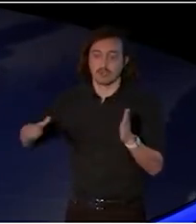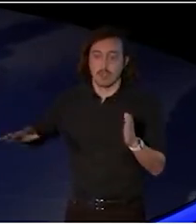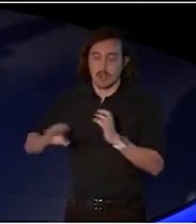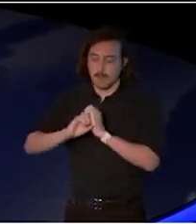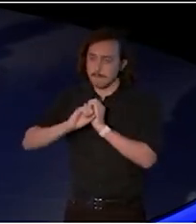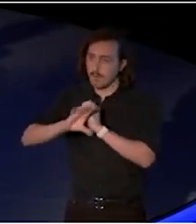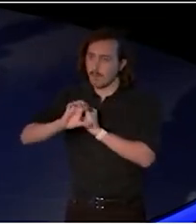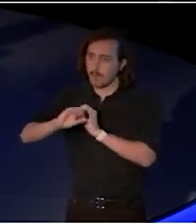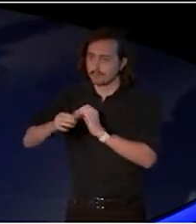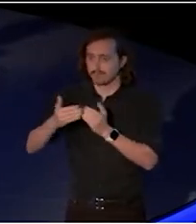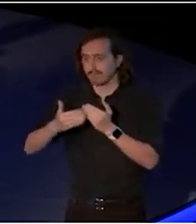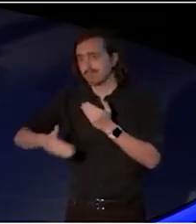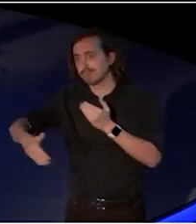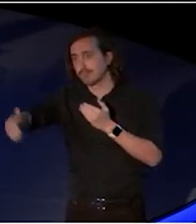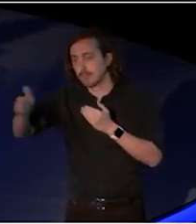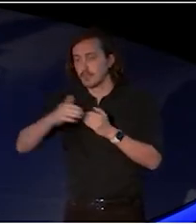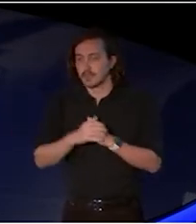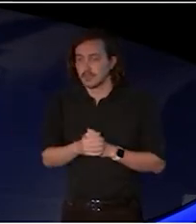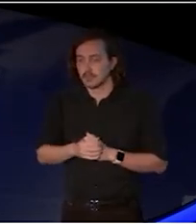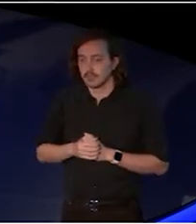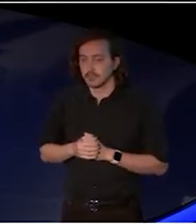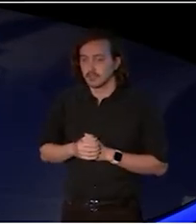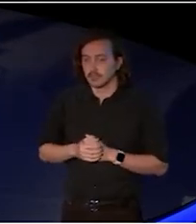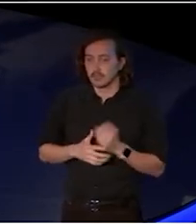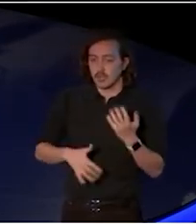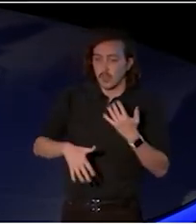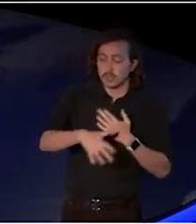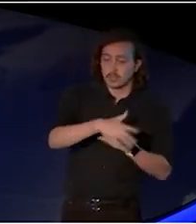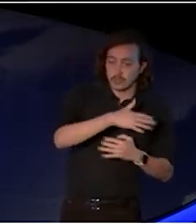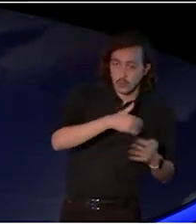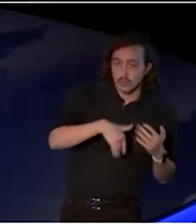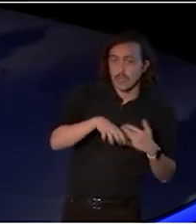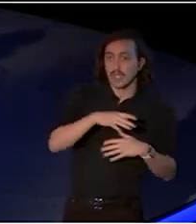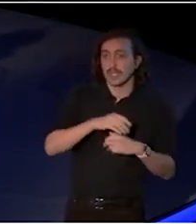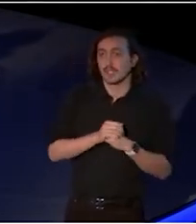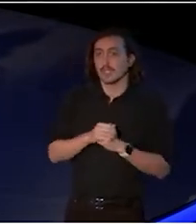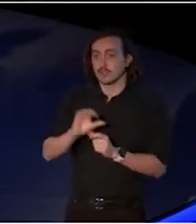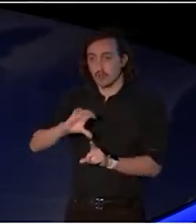the future of and the welfare of socially, culturally and economically of this country.